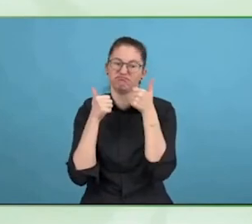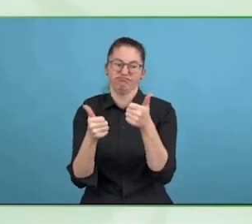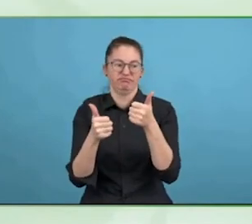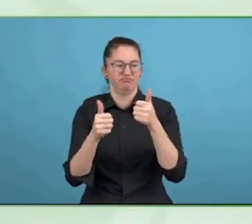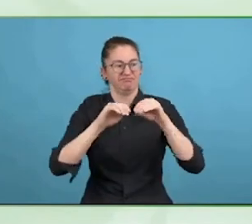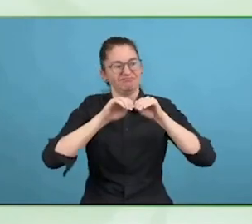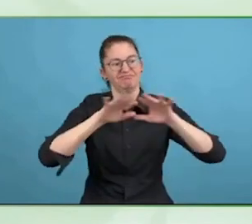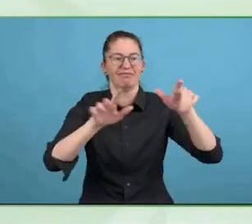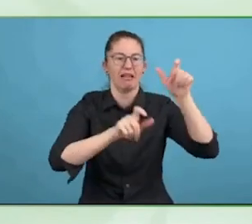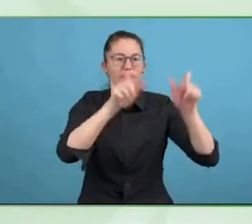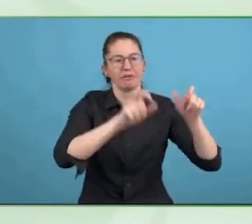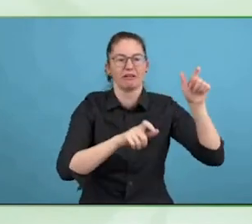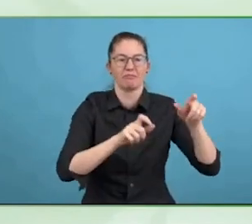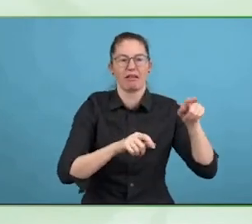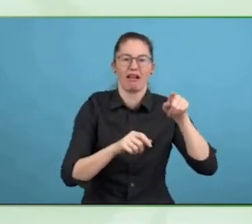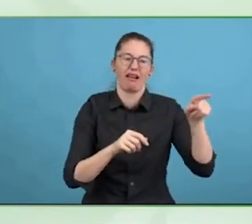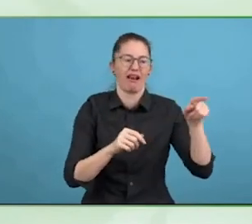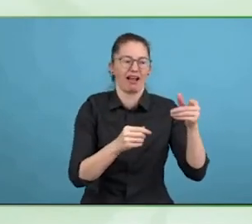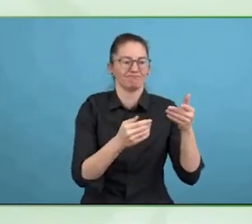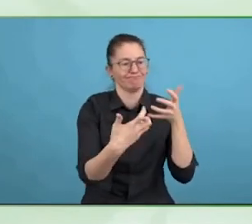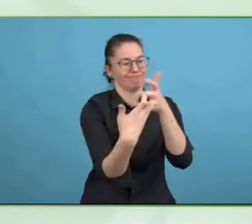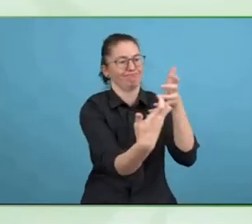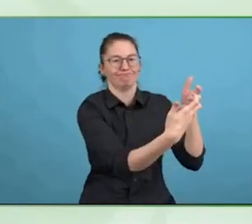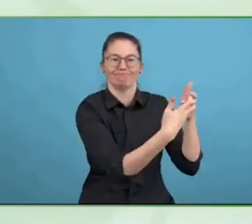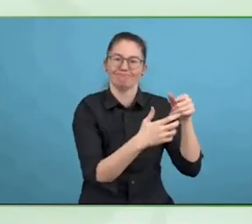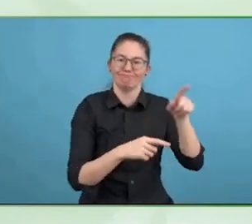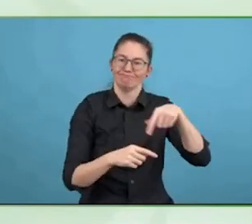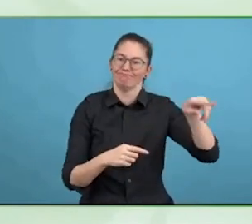I feel like I can be an expert, despite the fact I am ageing.